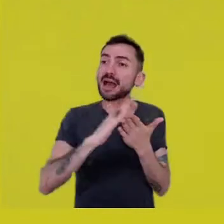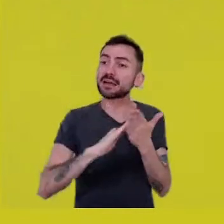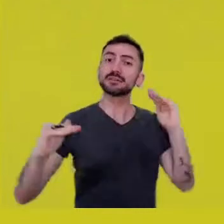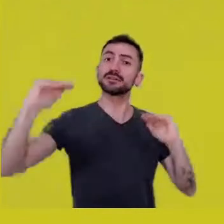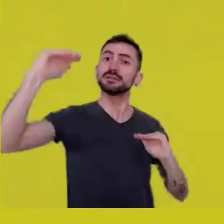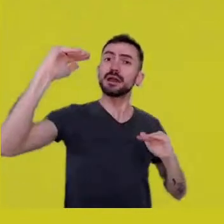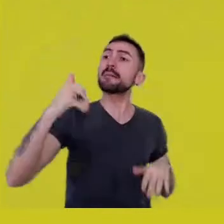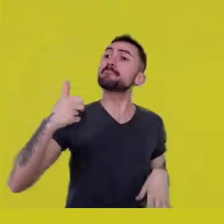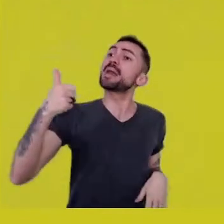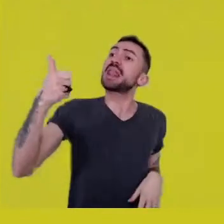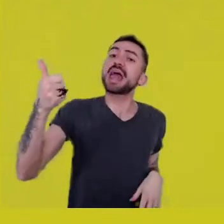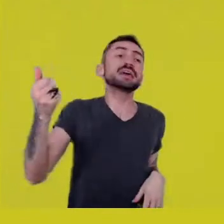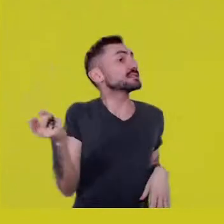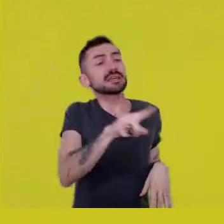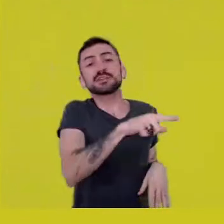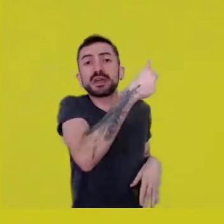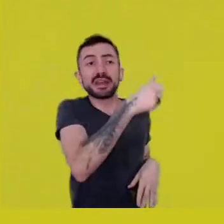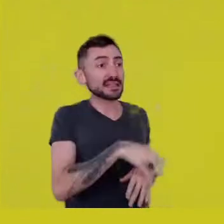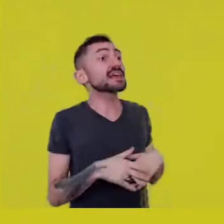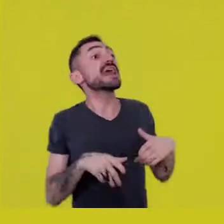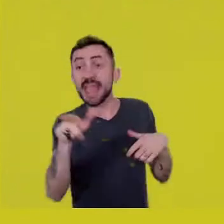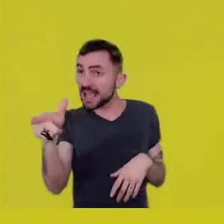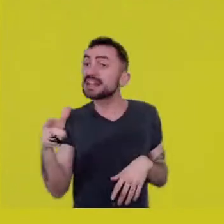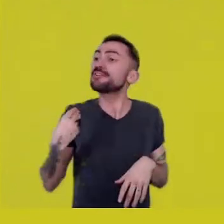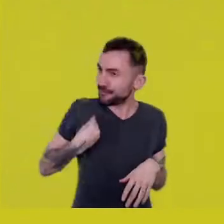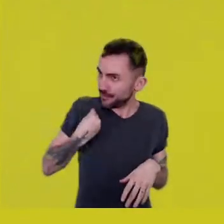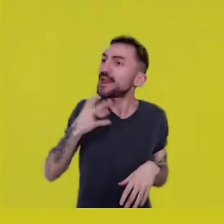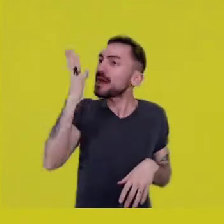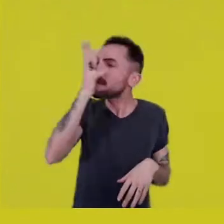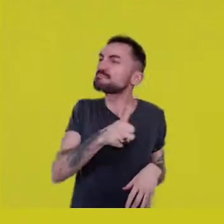Some people deserve to live and some people don’t need to live.